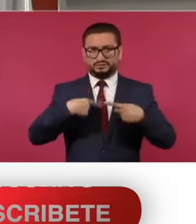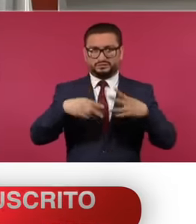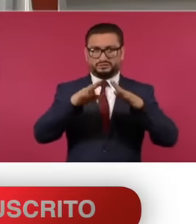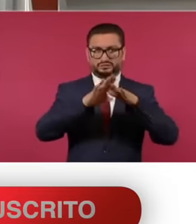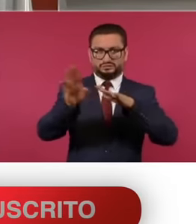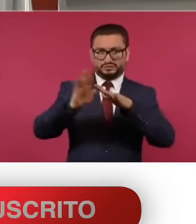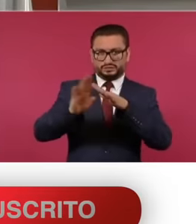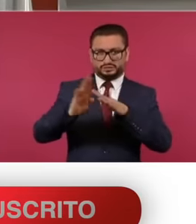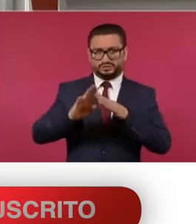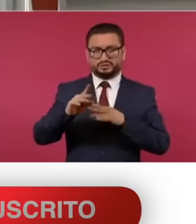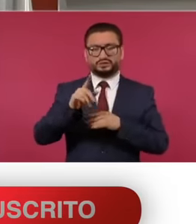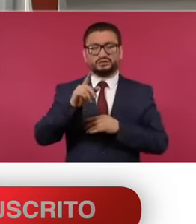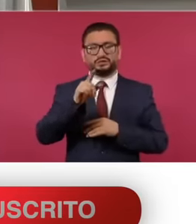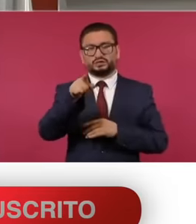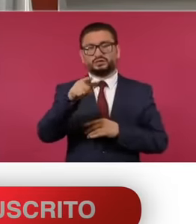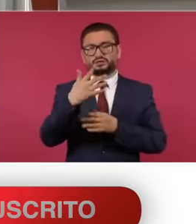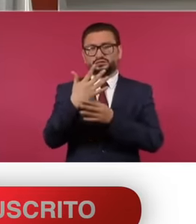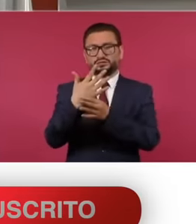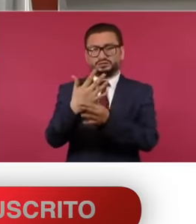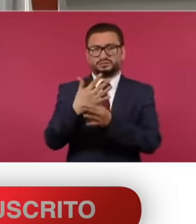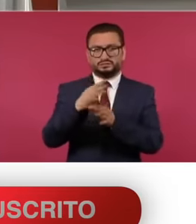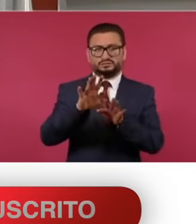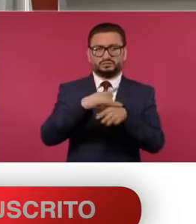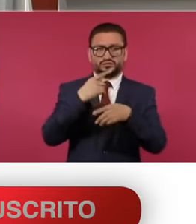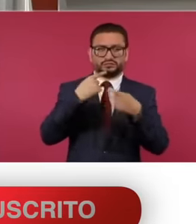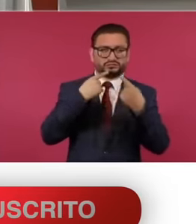the fact that you have said that you are in political negotiations not because of the issue